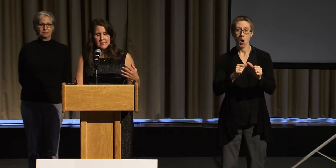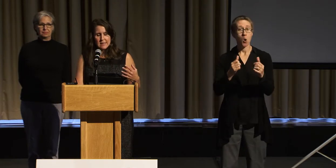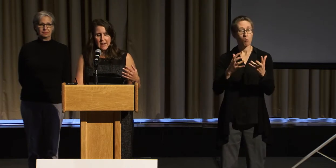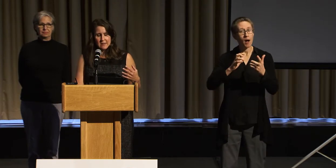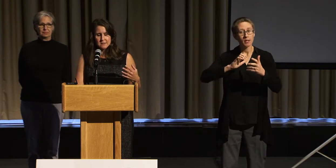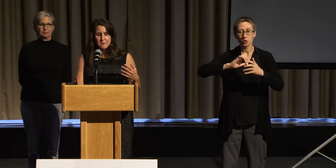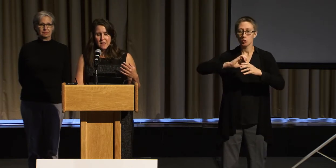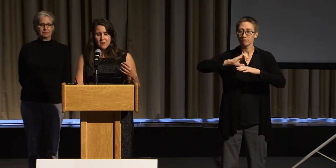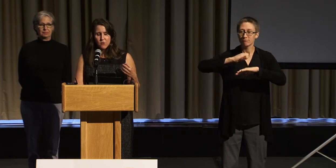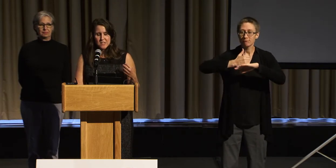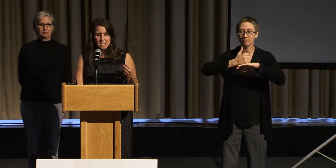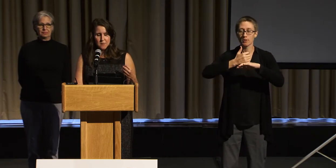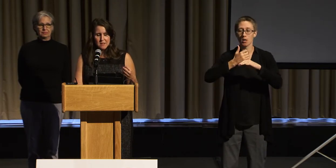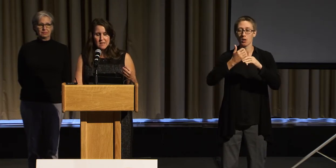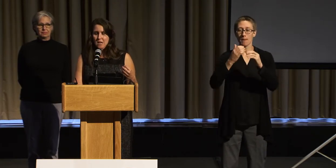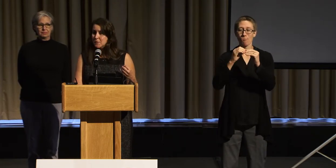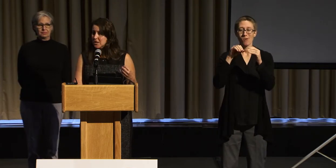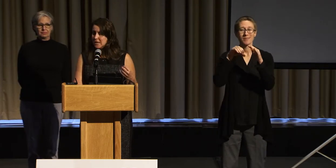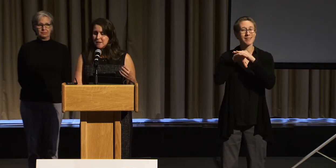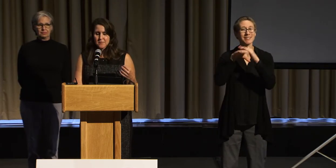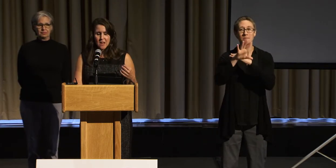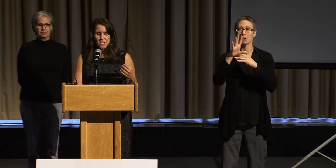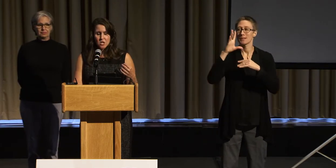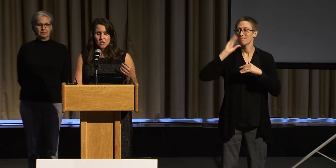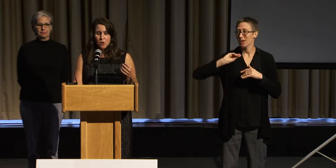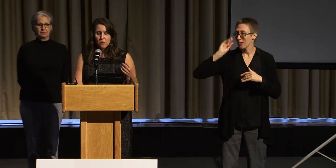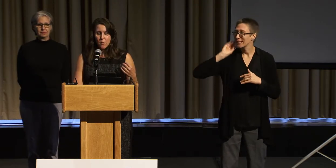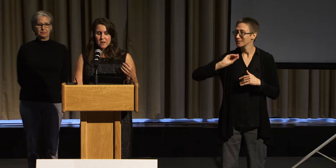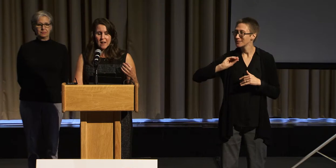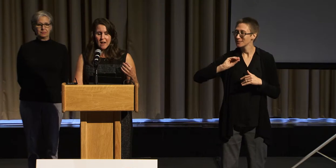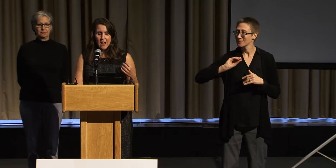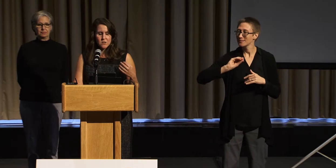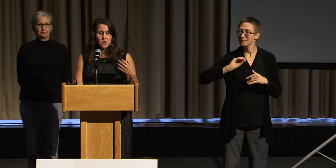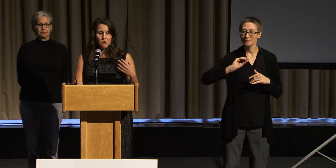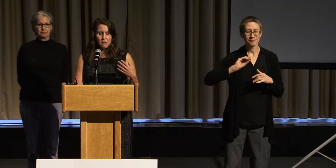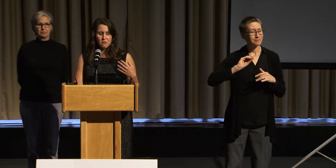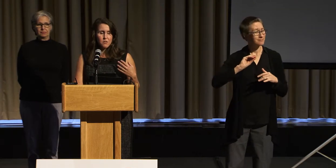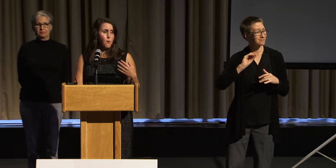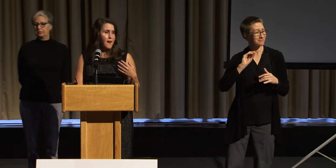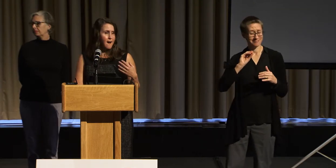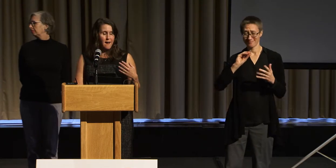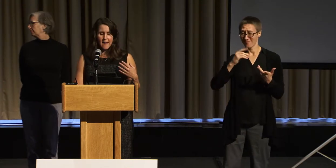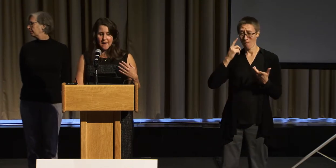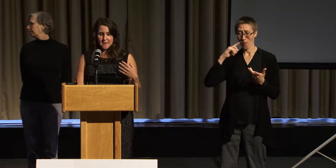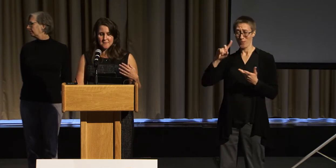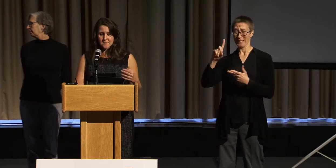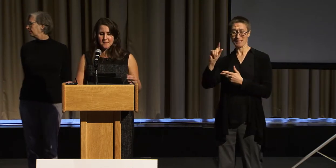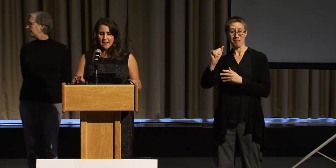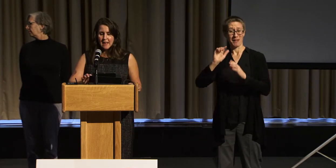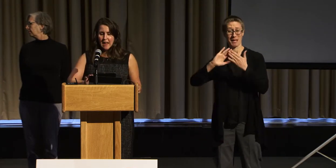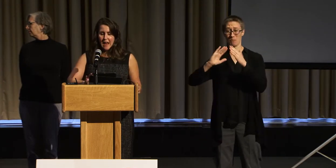to dance for the disability community so they would not have to struggle the way I had.